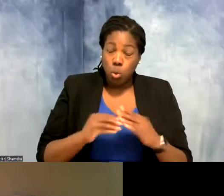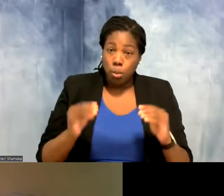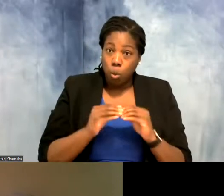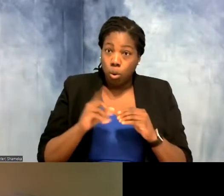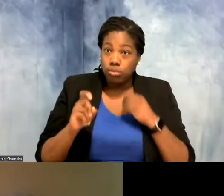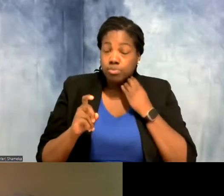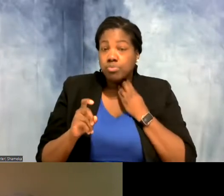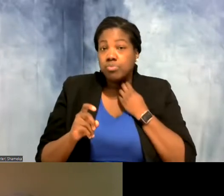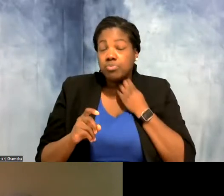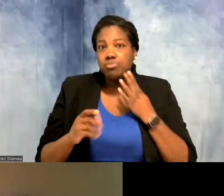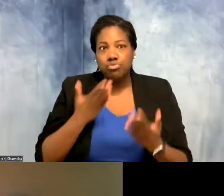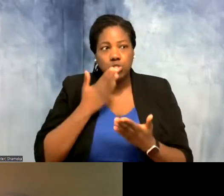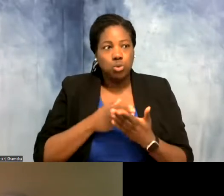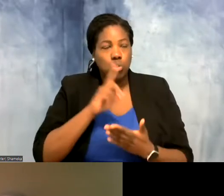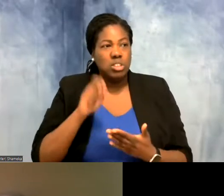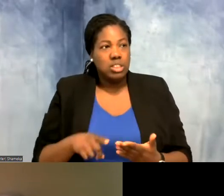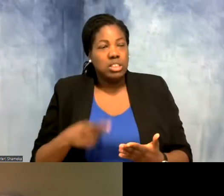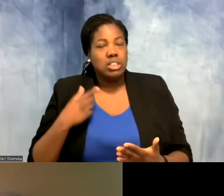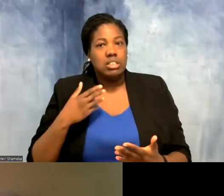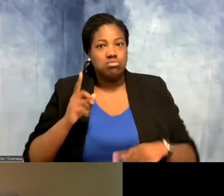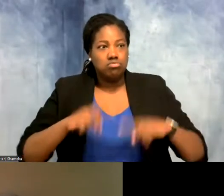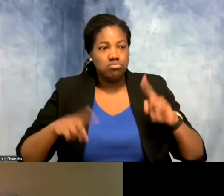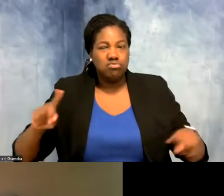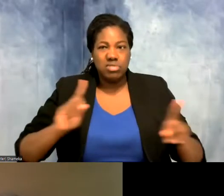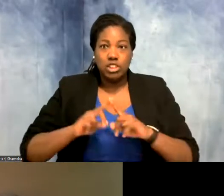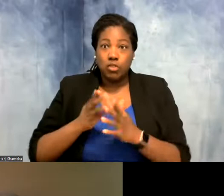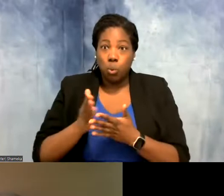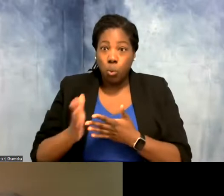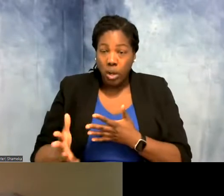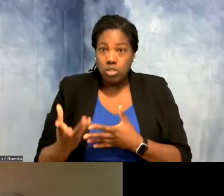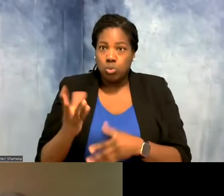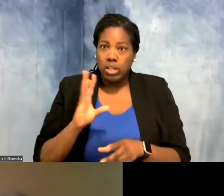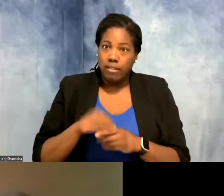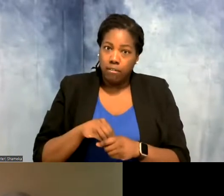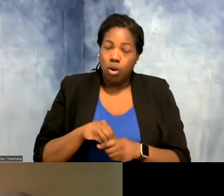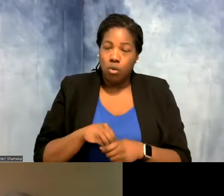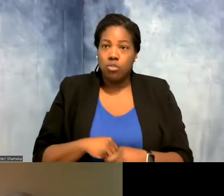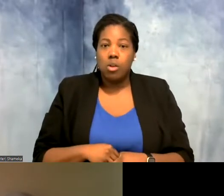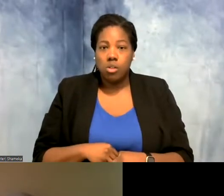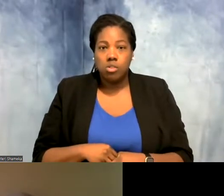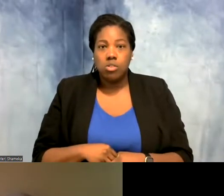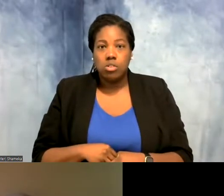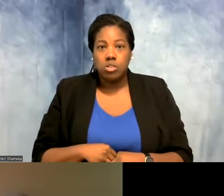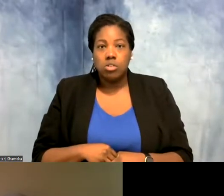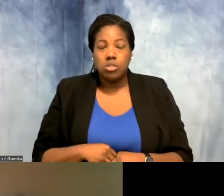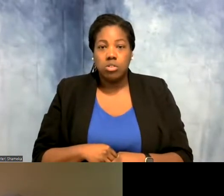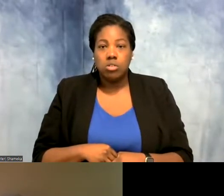Allie: That's a good question! There's a wide variety of ways to get involved.